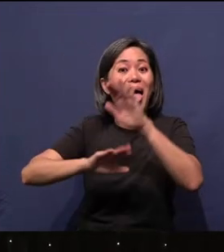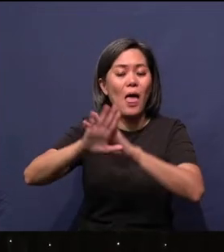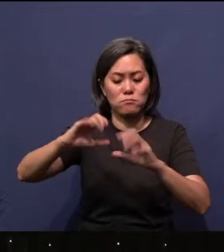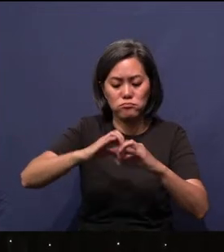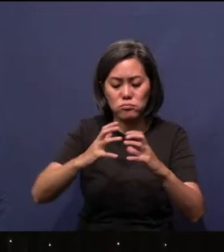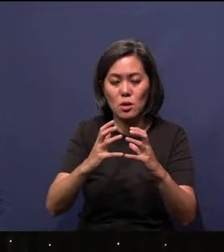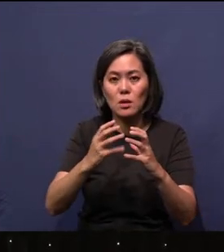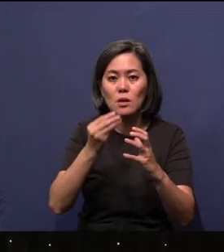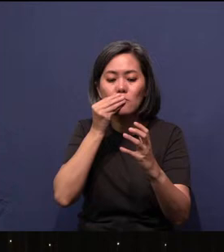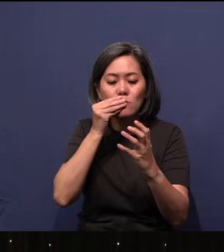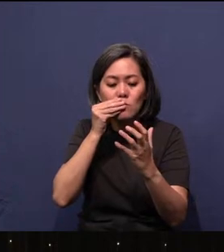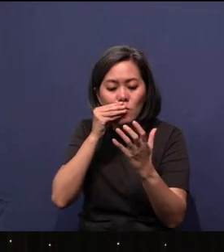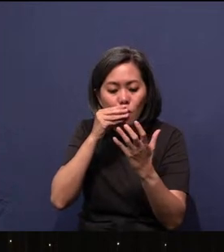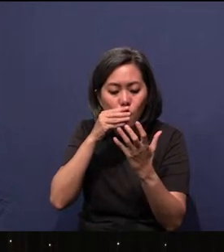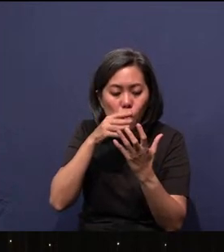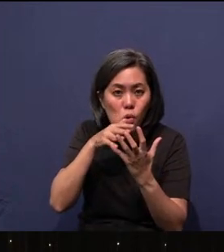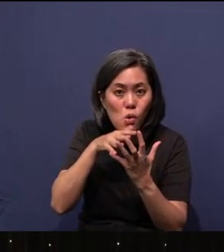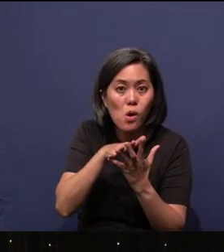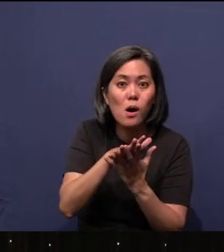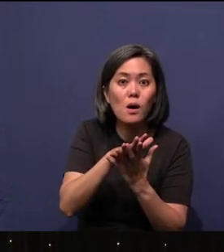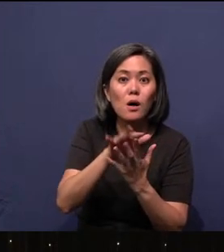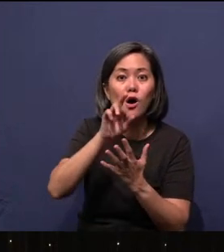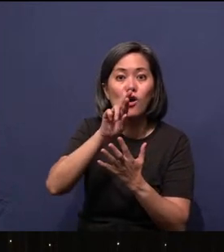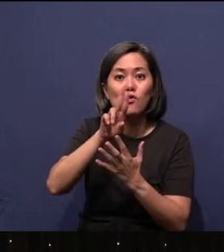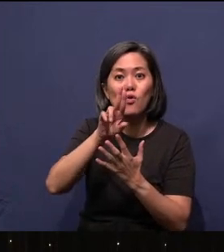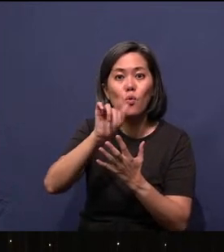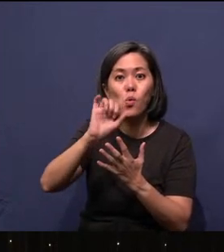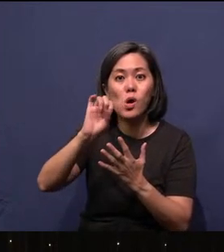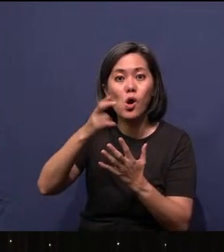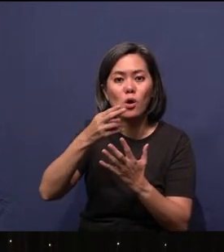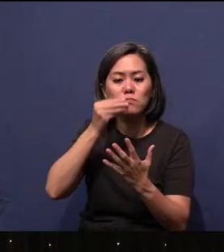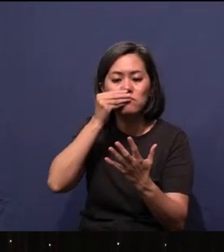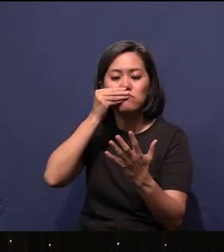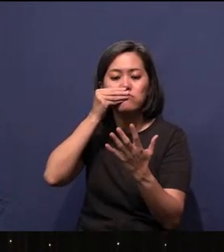nostrils into you, the ruach, which is the breath of God,